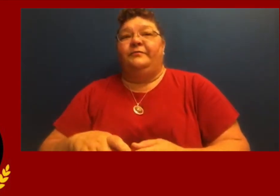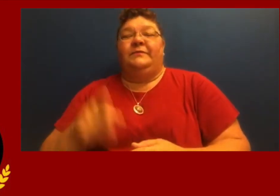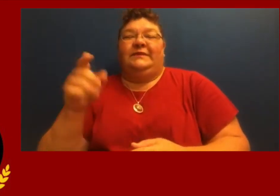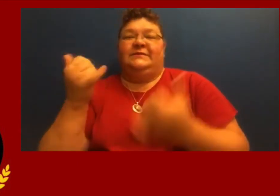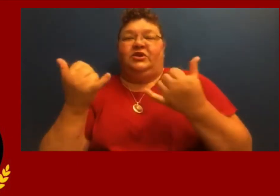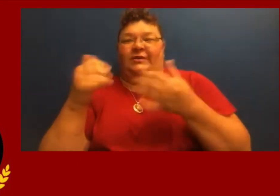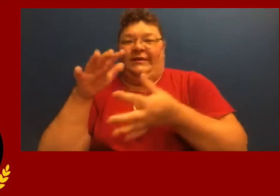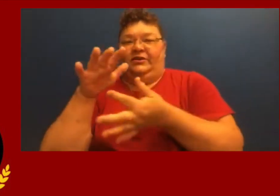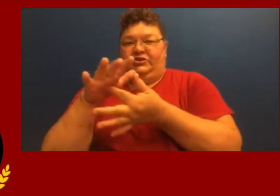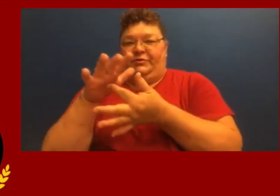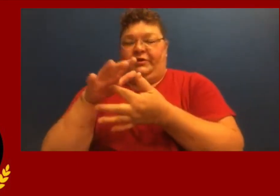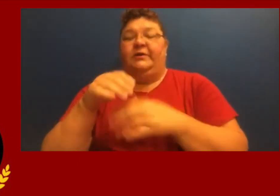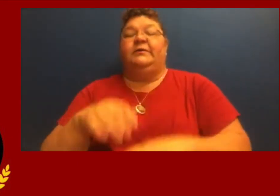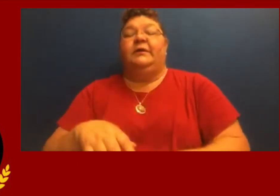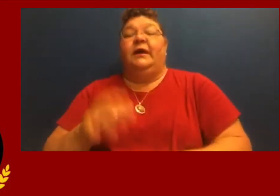He's currently a junior.